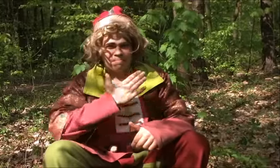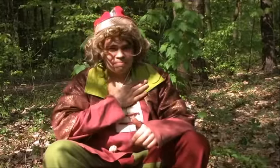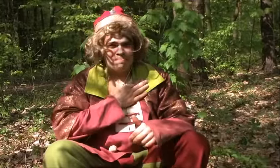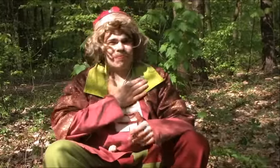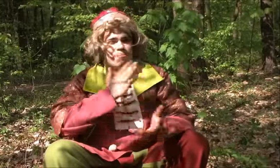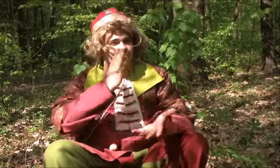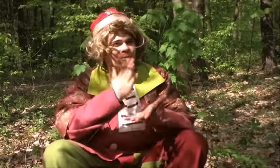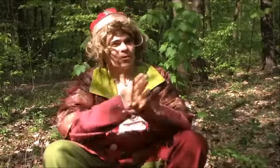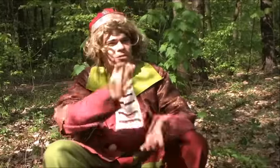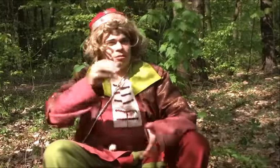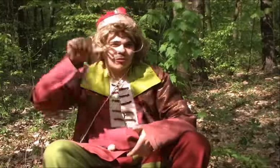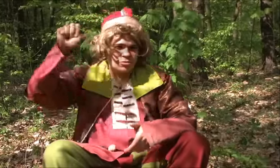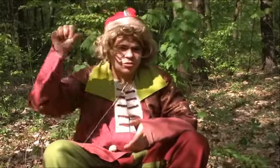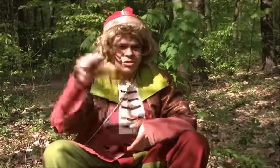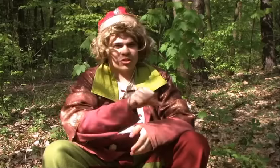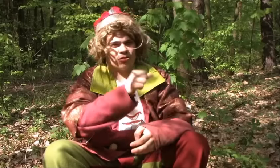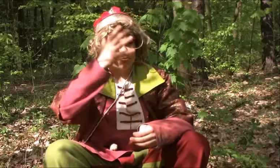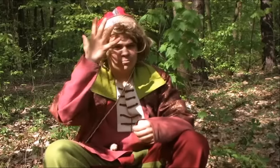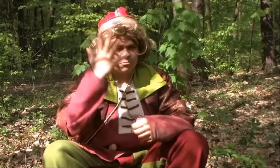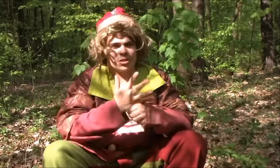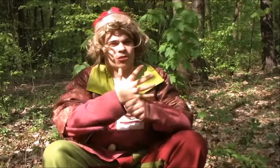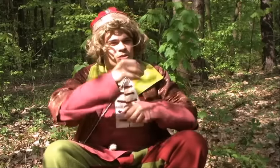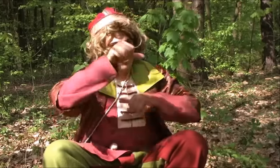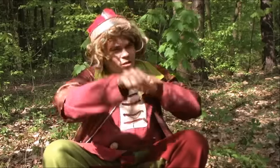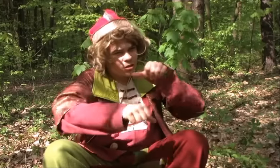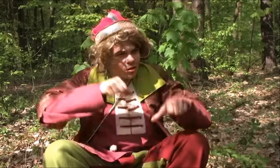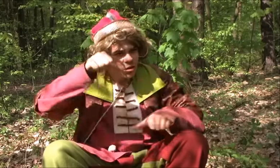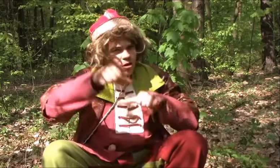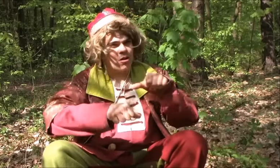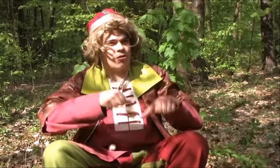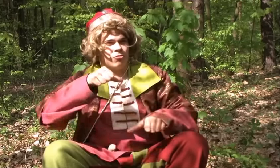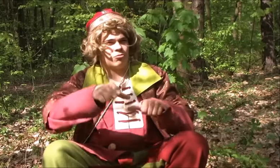I am already 1050 years old.